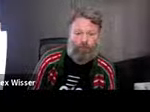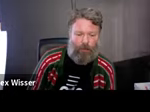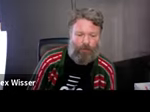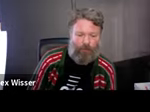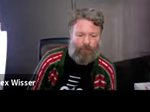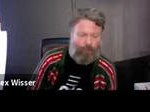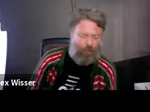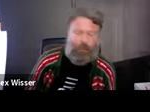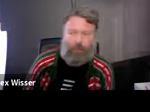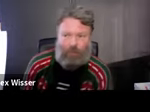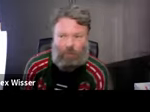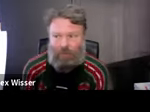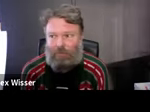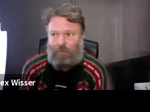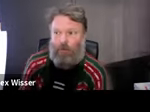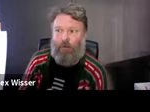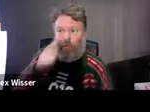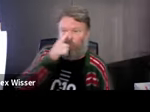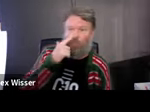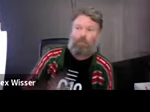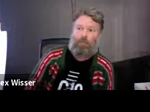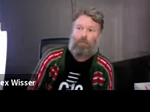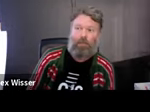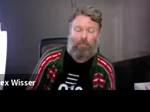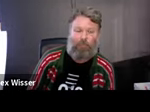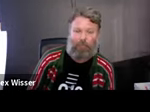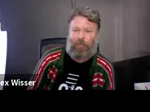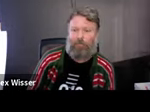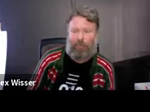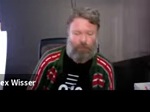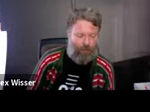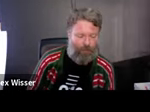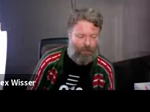post-trial town, we're calling it. It was a cement Tour Down Under it